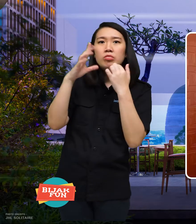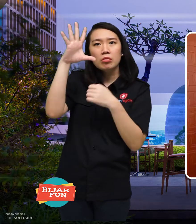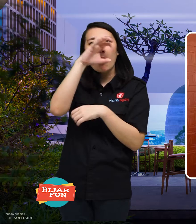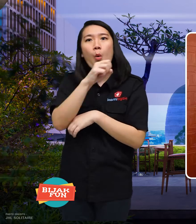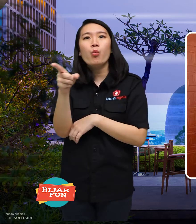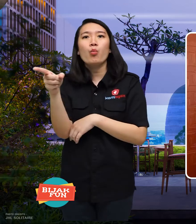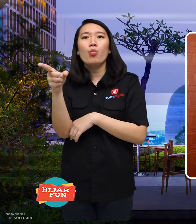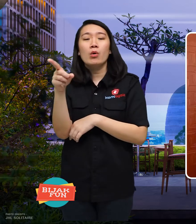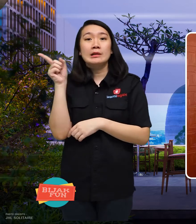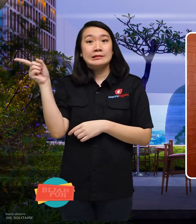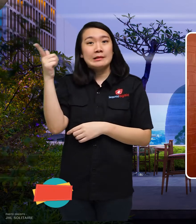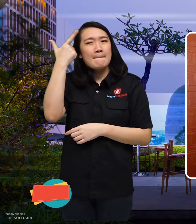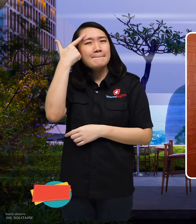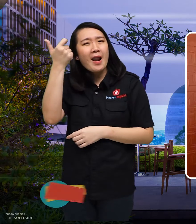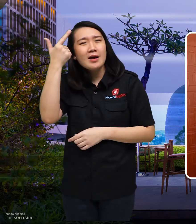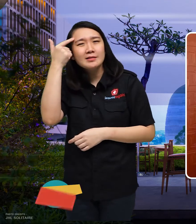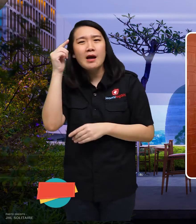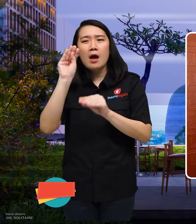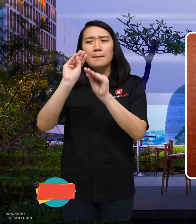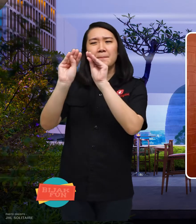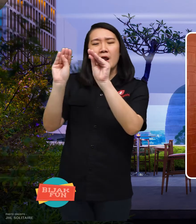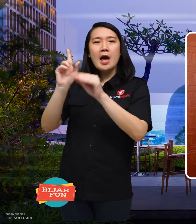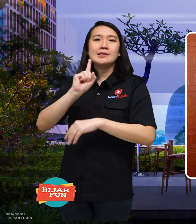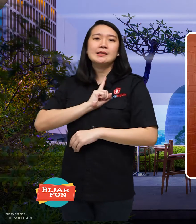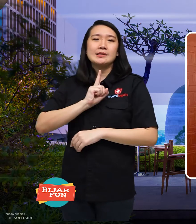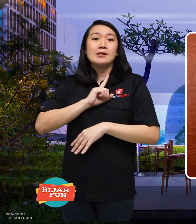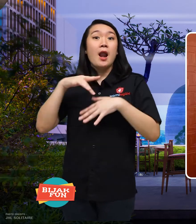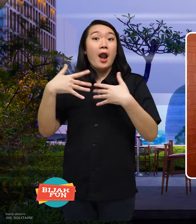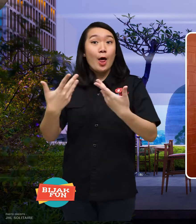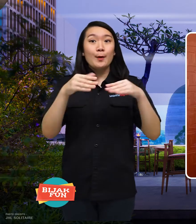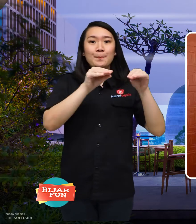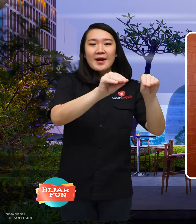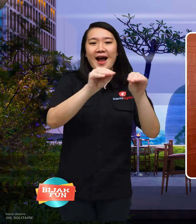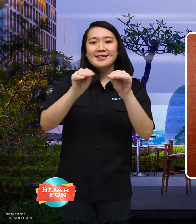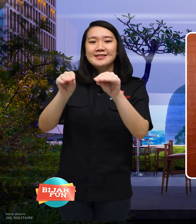She learns to do her own make-up then teach how to apply makeup.